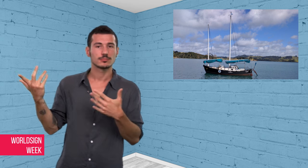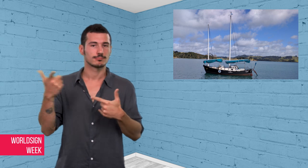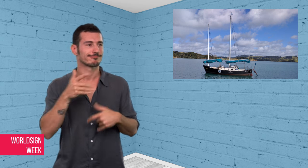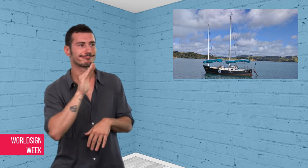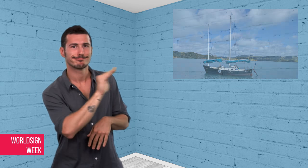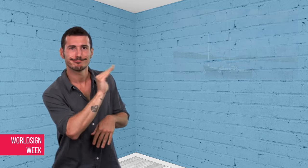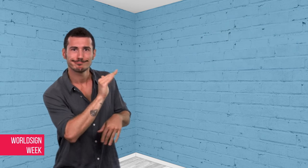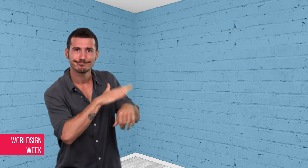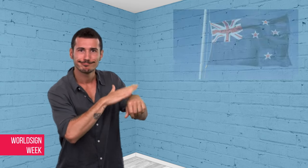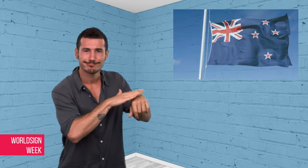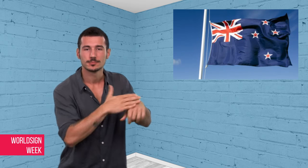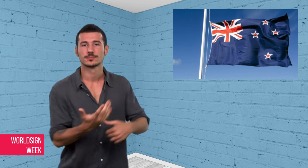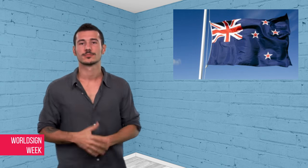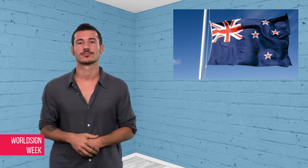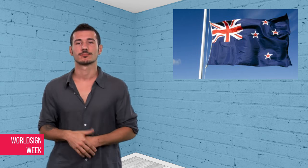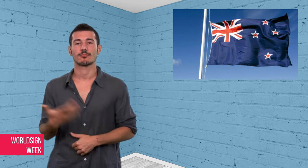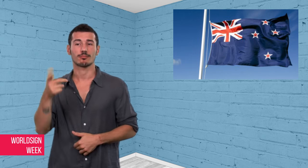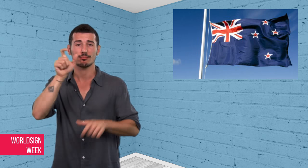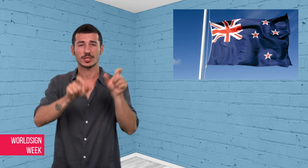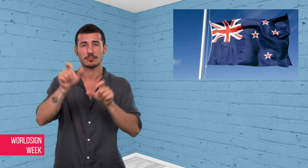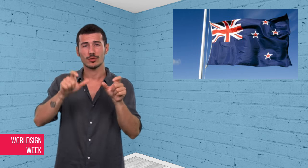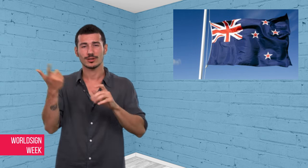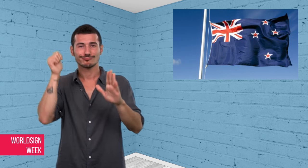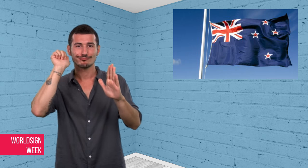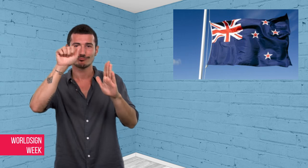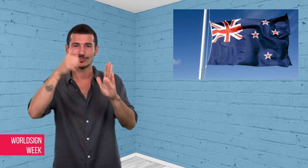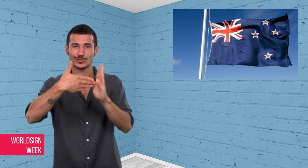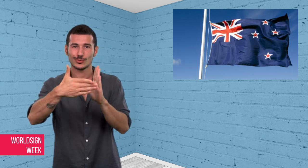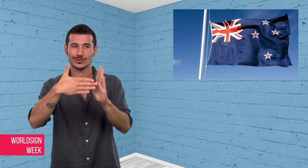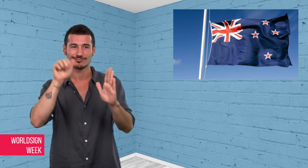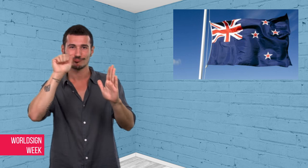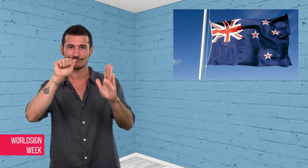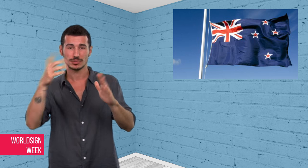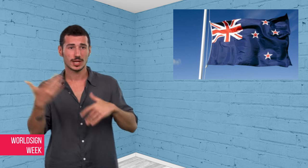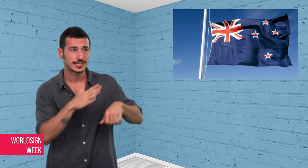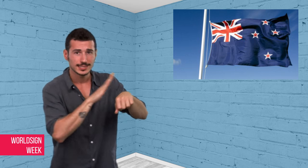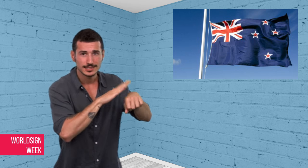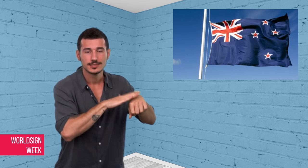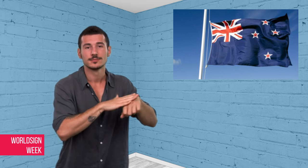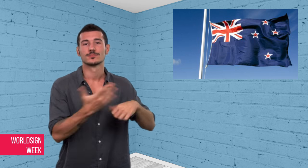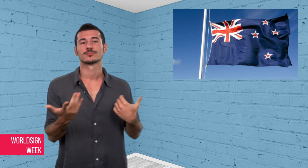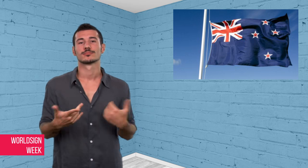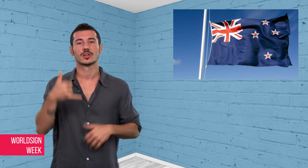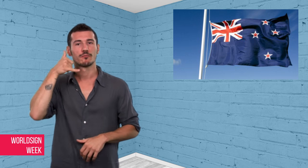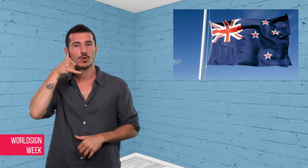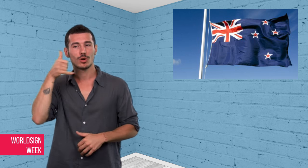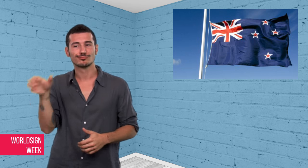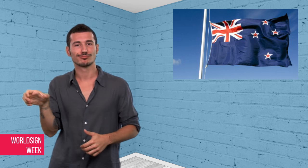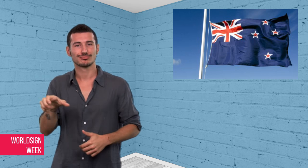a boat coming alongside, people knocking on his